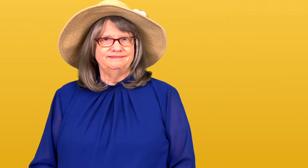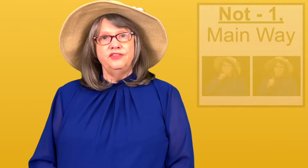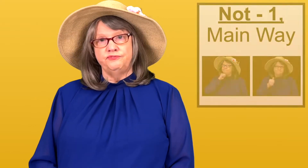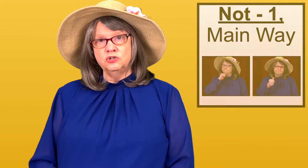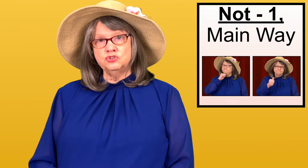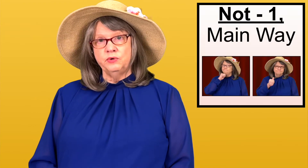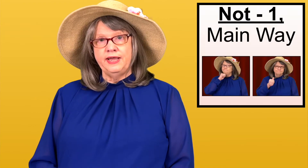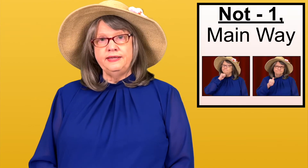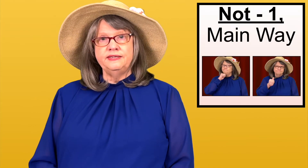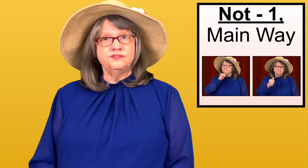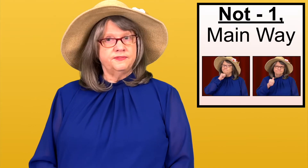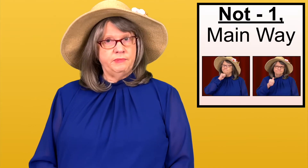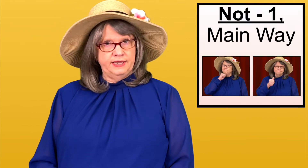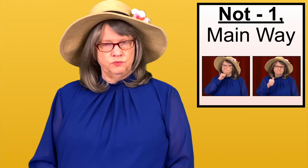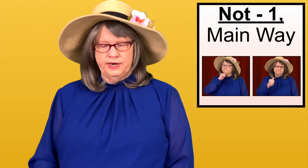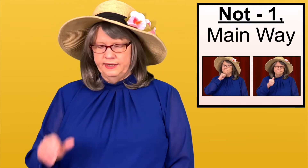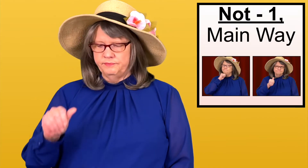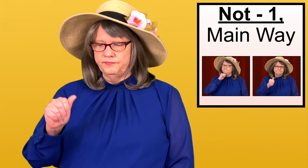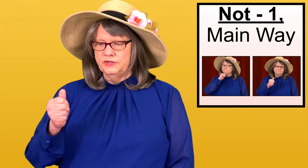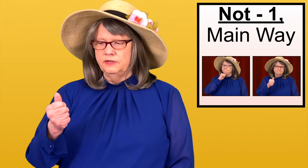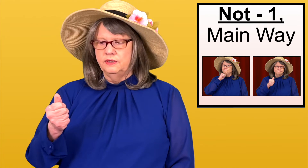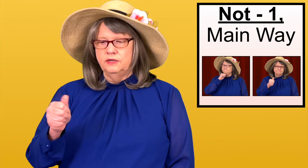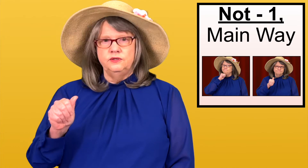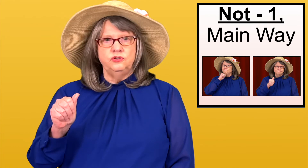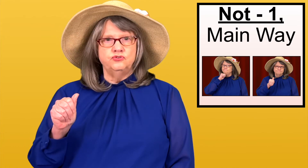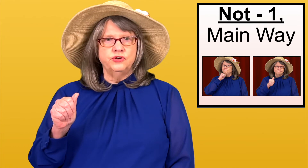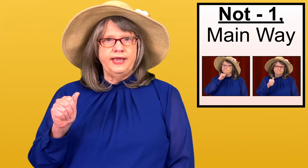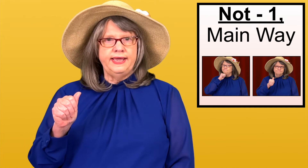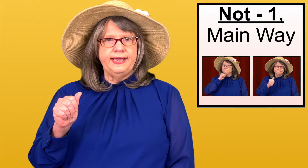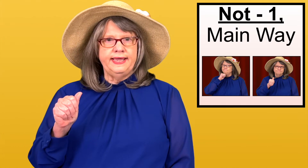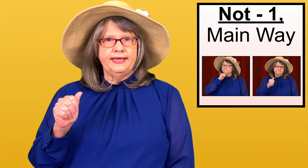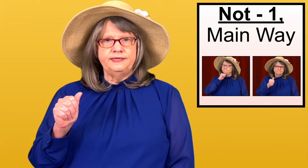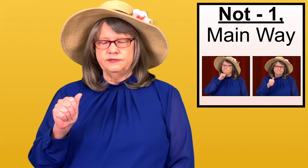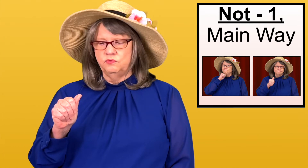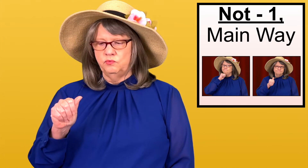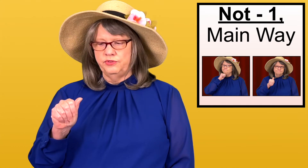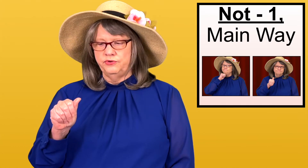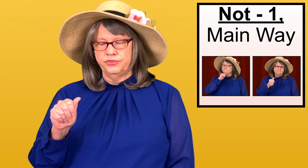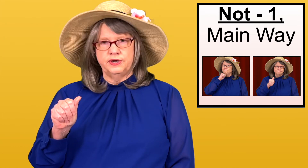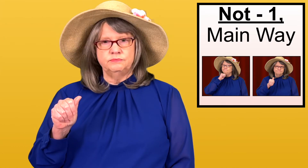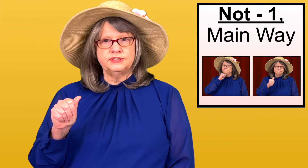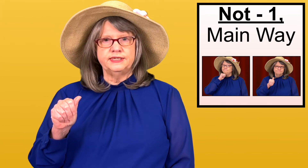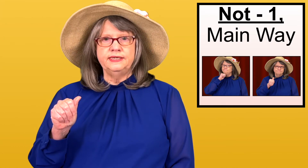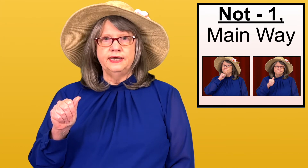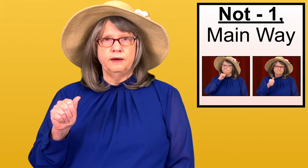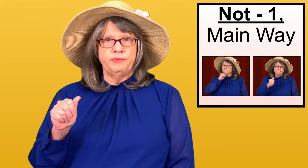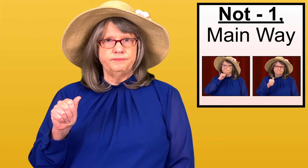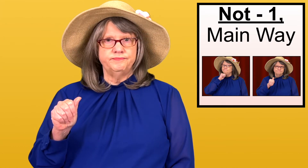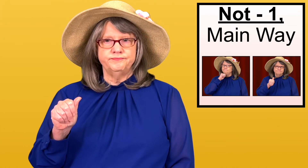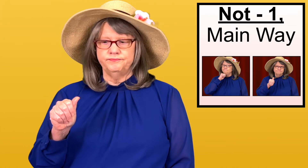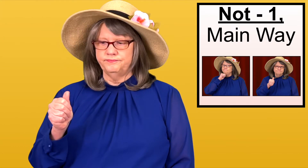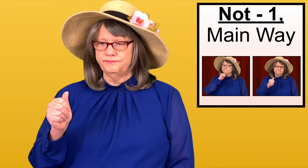The first way is the main way. Use your A hand with your thumb sticking up.